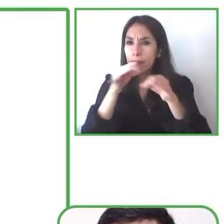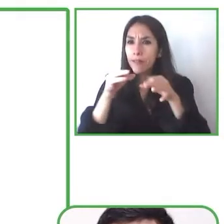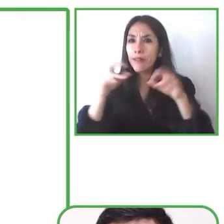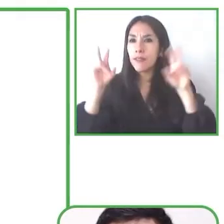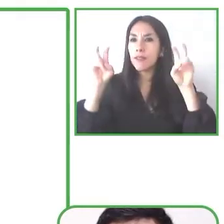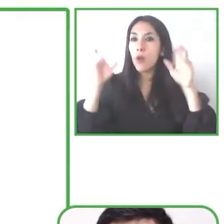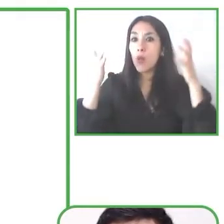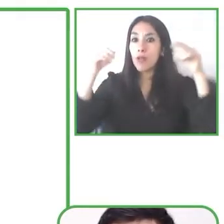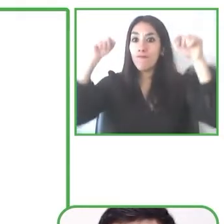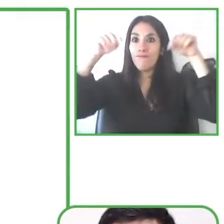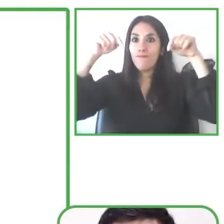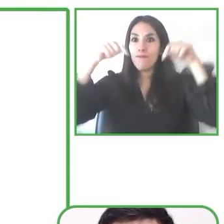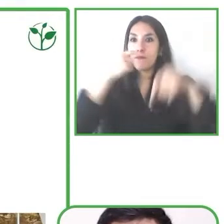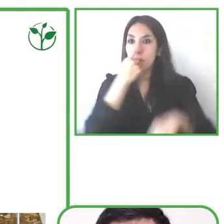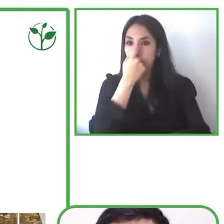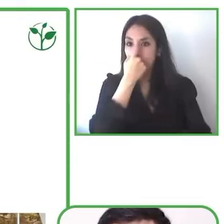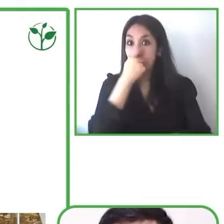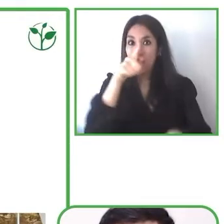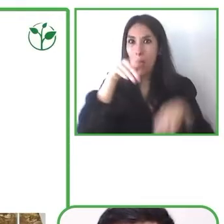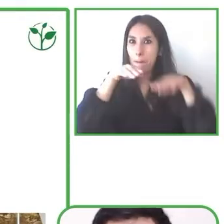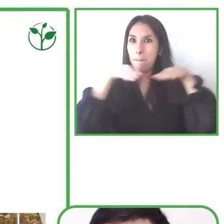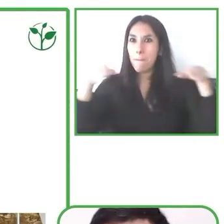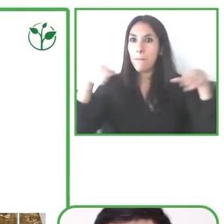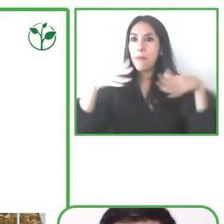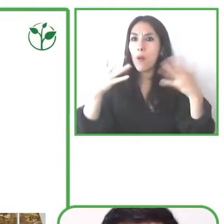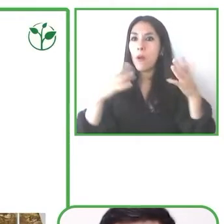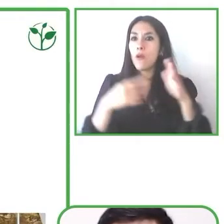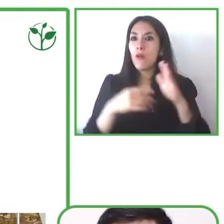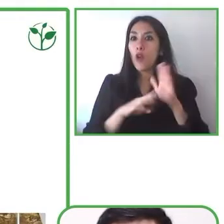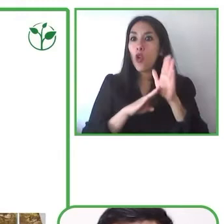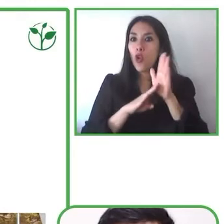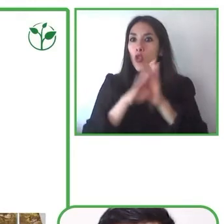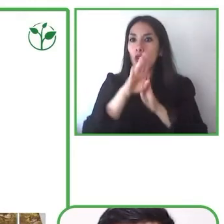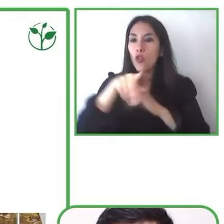La Mesita, the tiny table it's a development that we created in